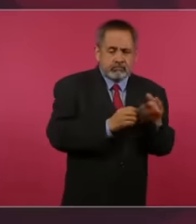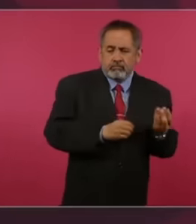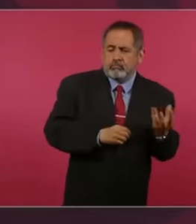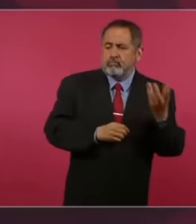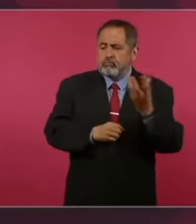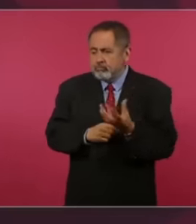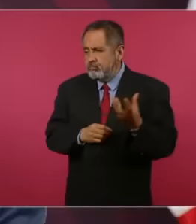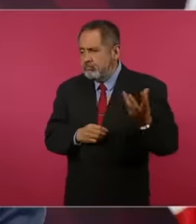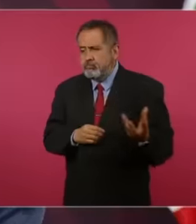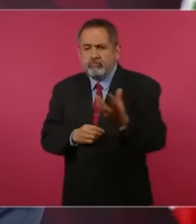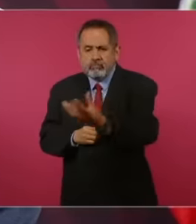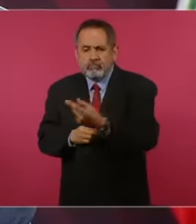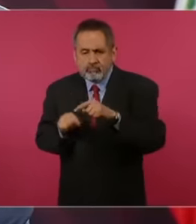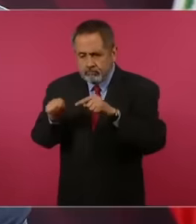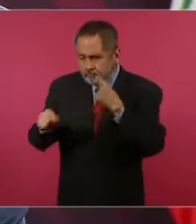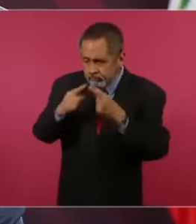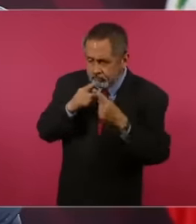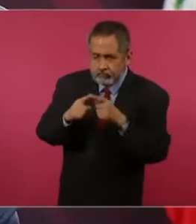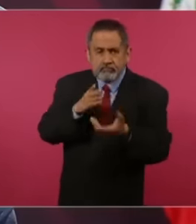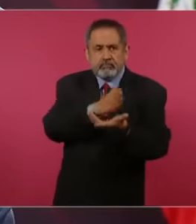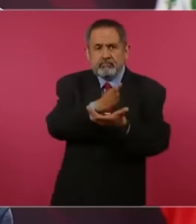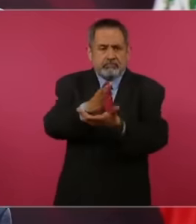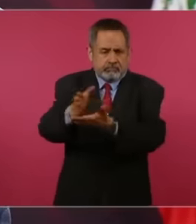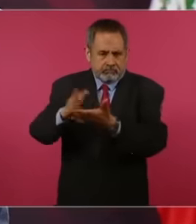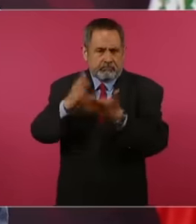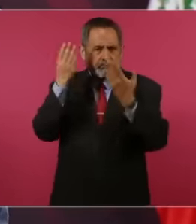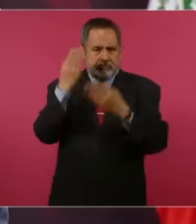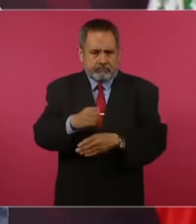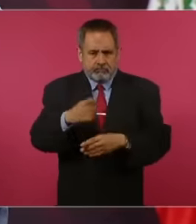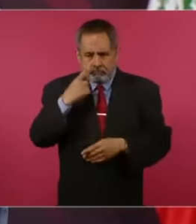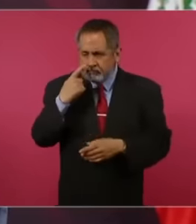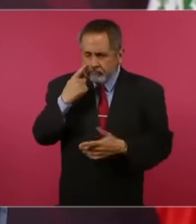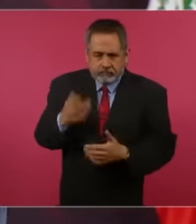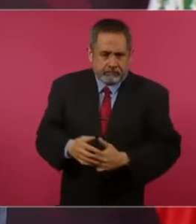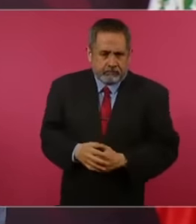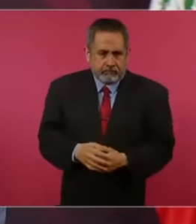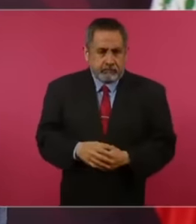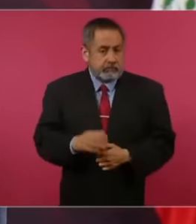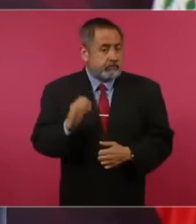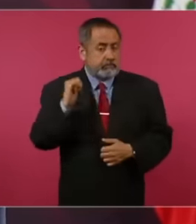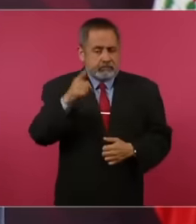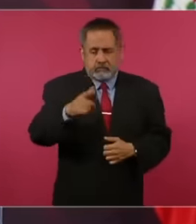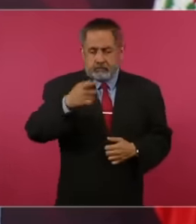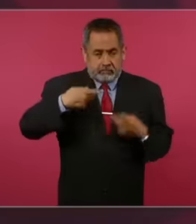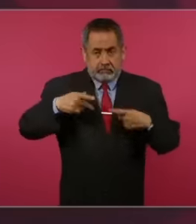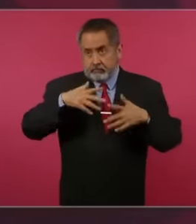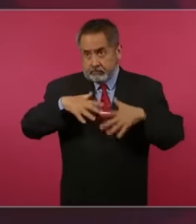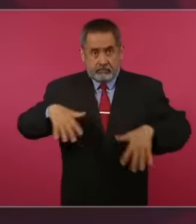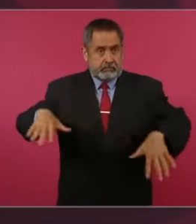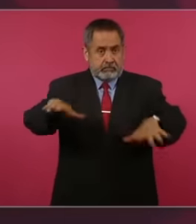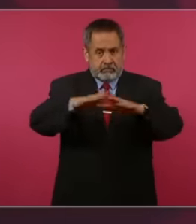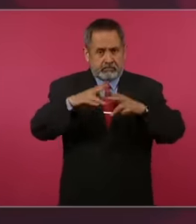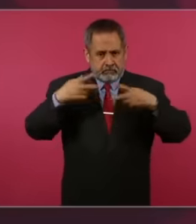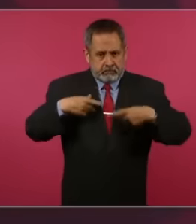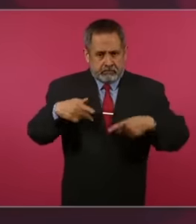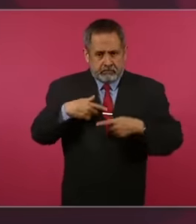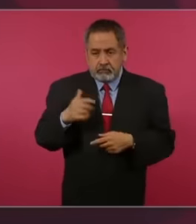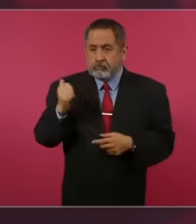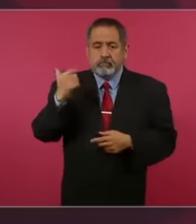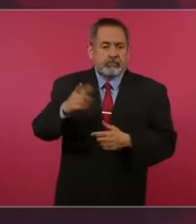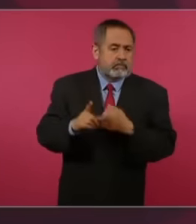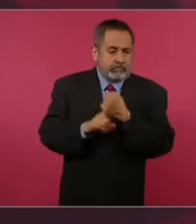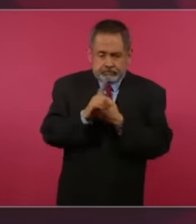in each branch of the bank. of well-being then anyone who has a problem